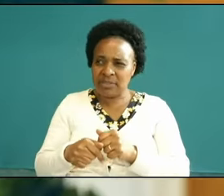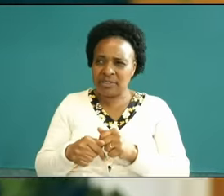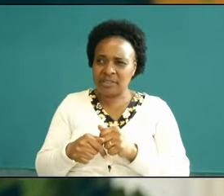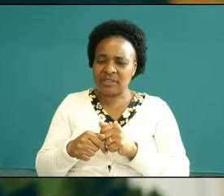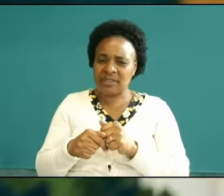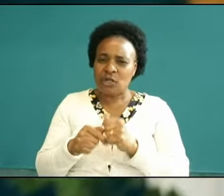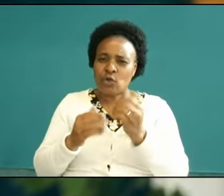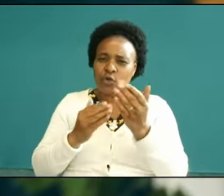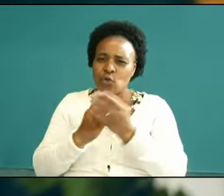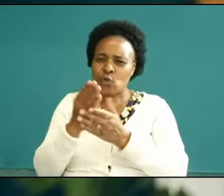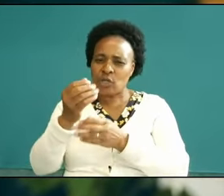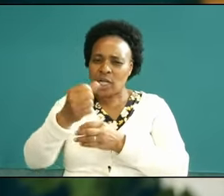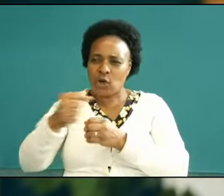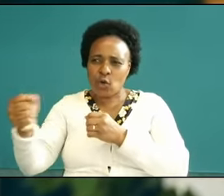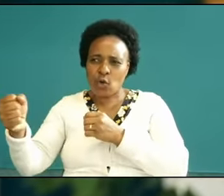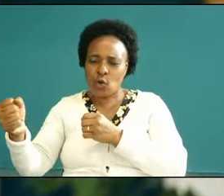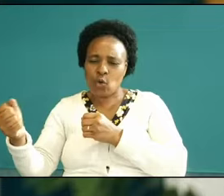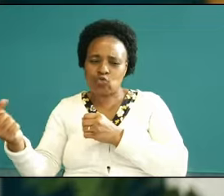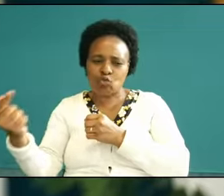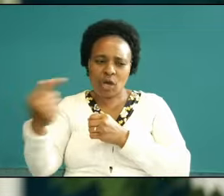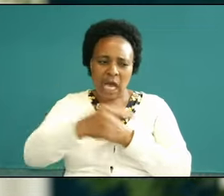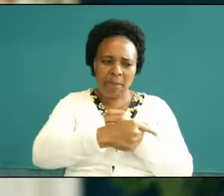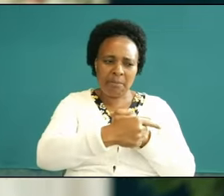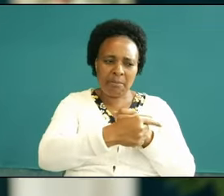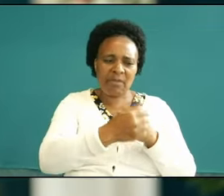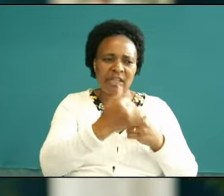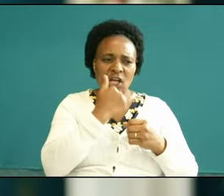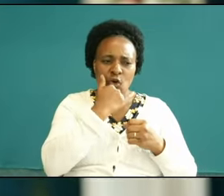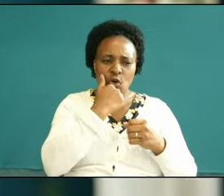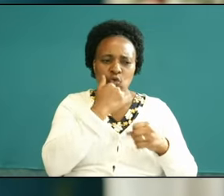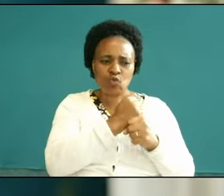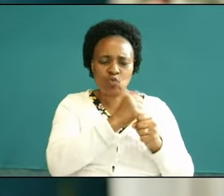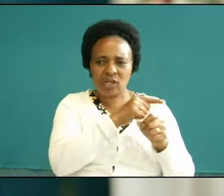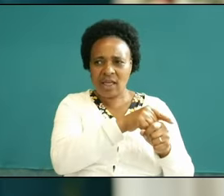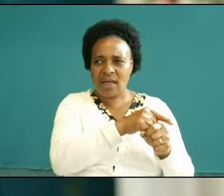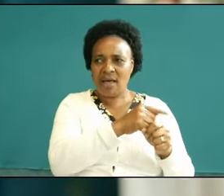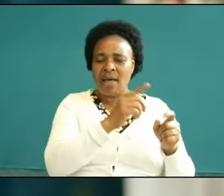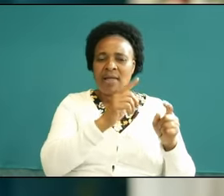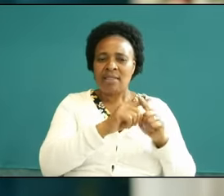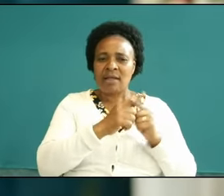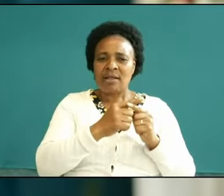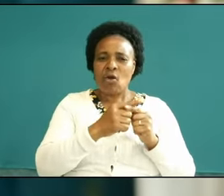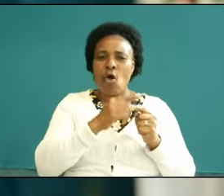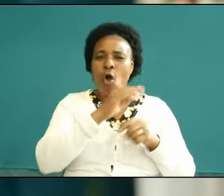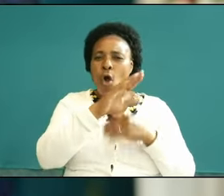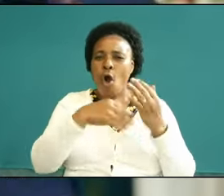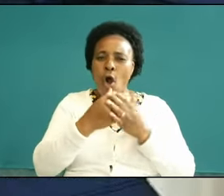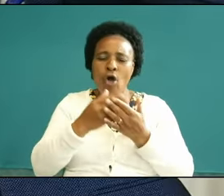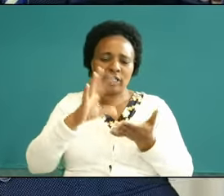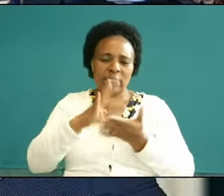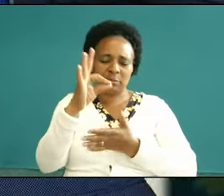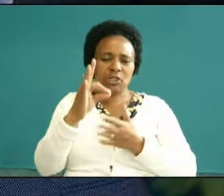through this door to attack you they came they're aiming at you from this door and you are in the